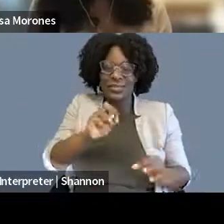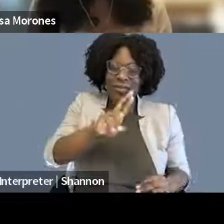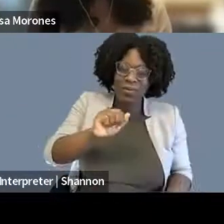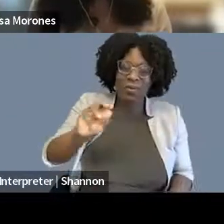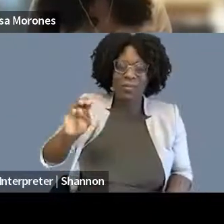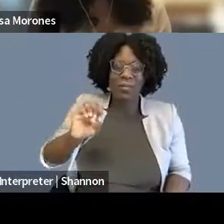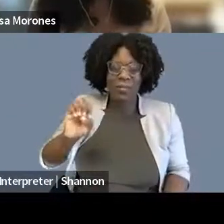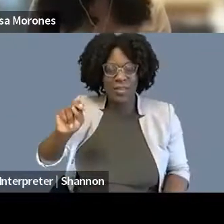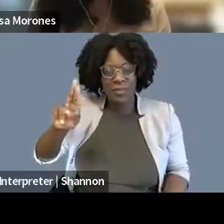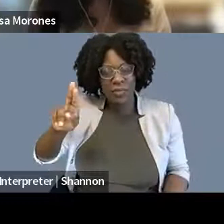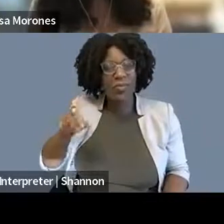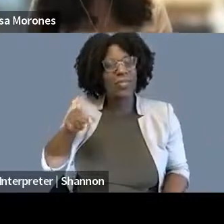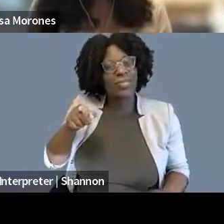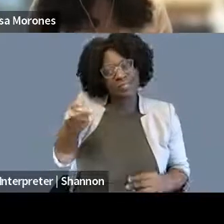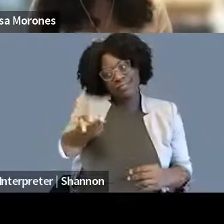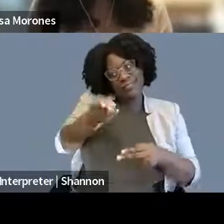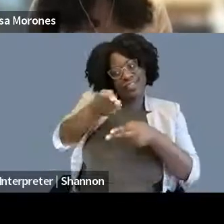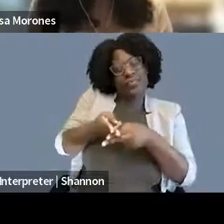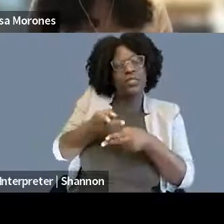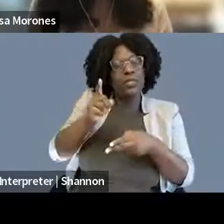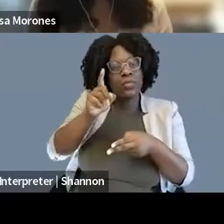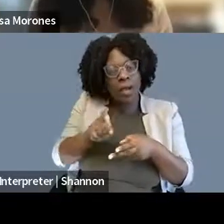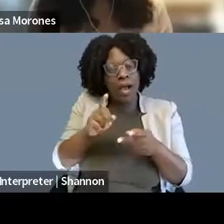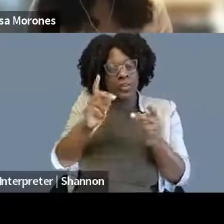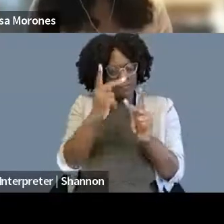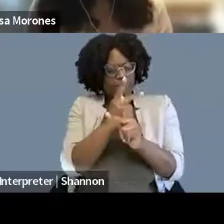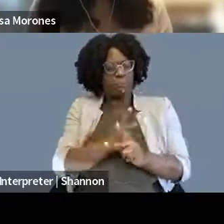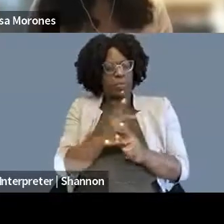what you don't like or aspects of what's not gonna work for you.